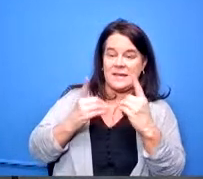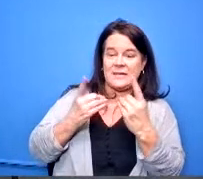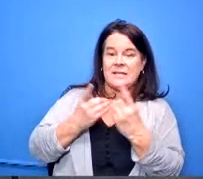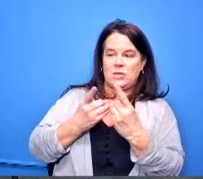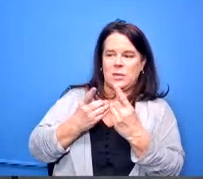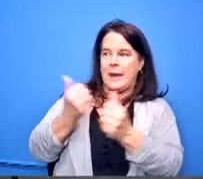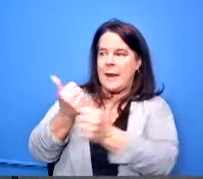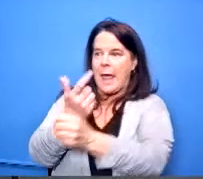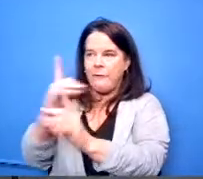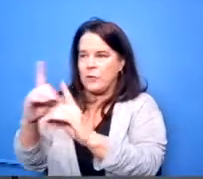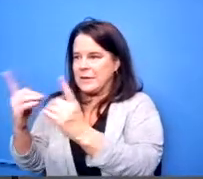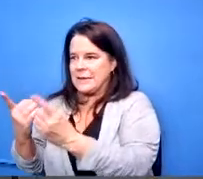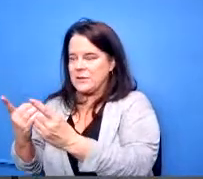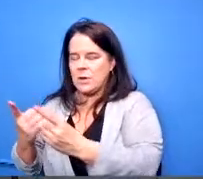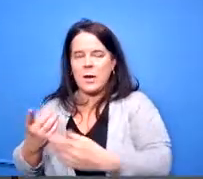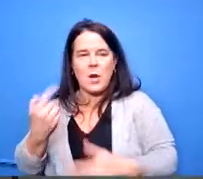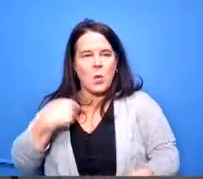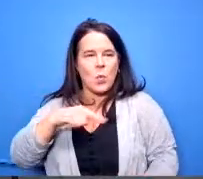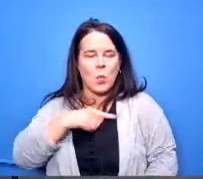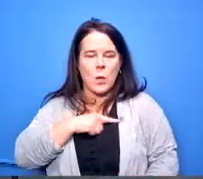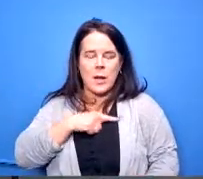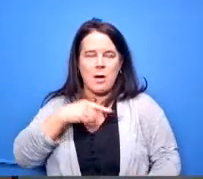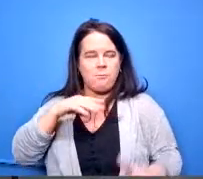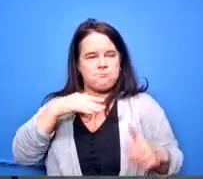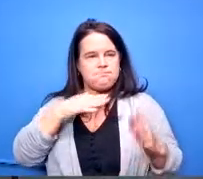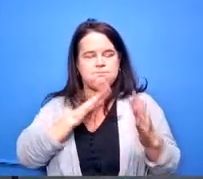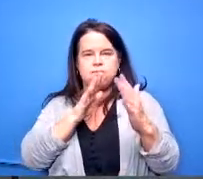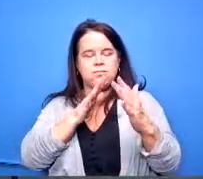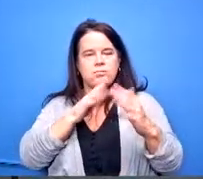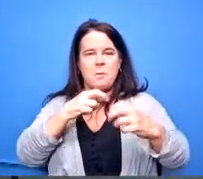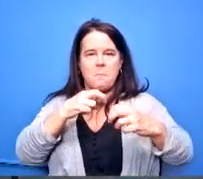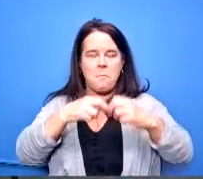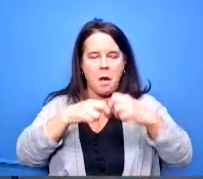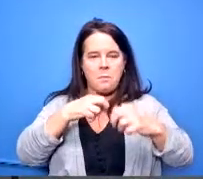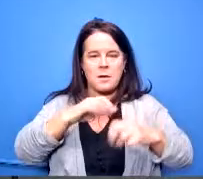we're facing bus driving shortages routing and that sort of thing and as we're looking for